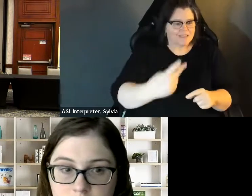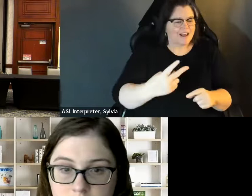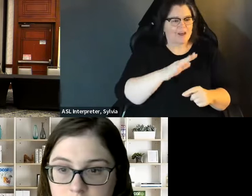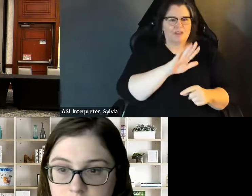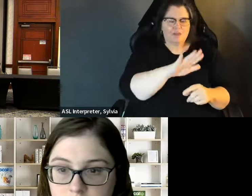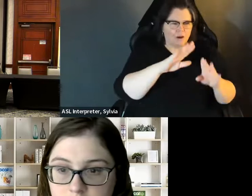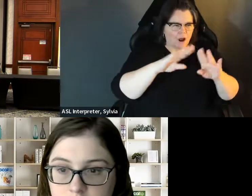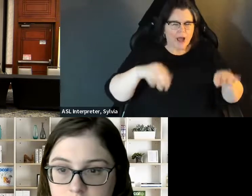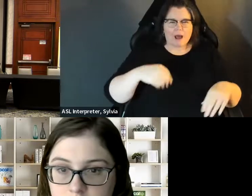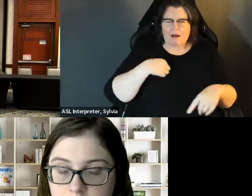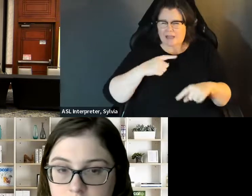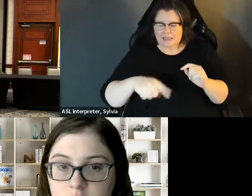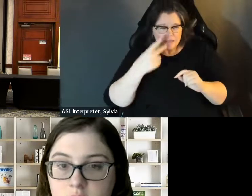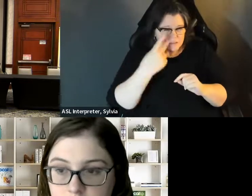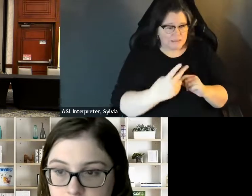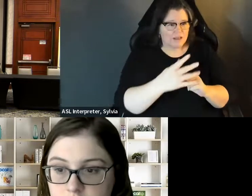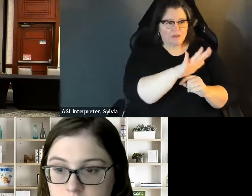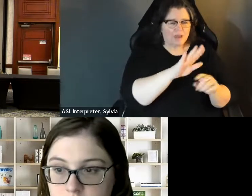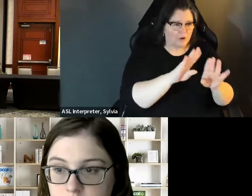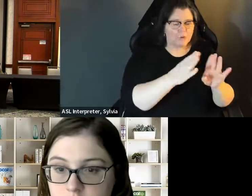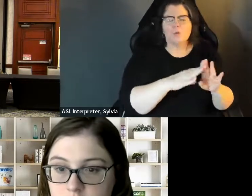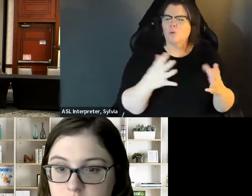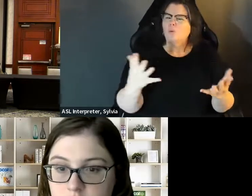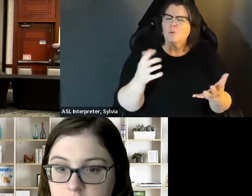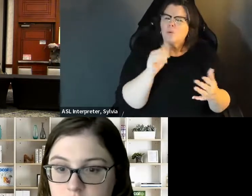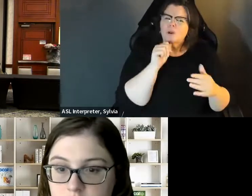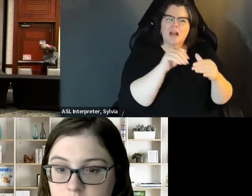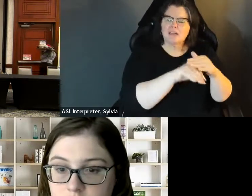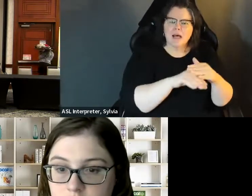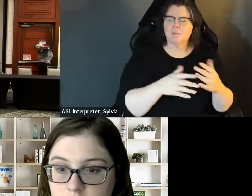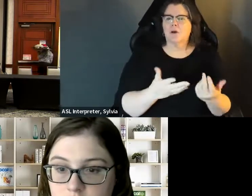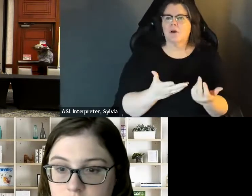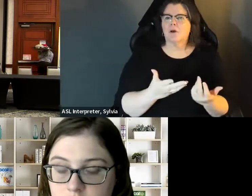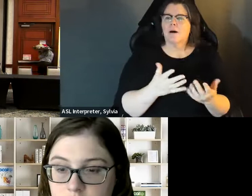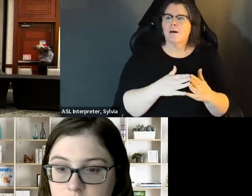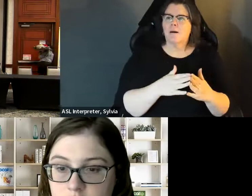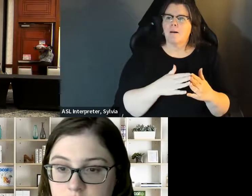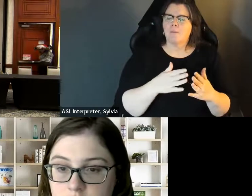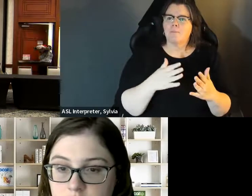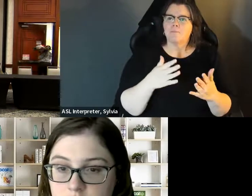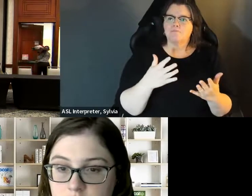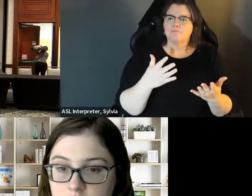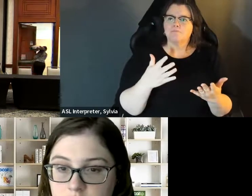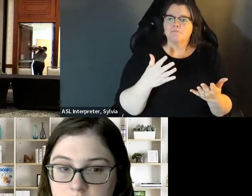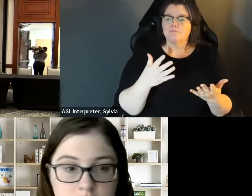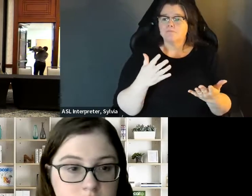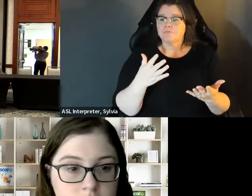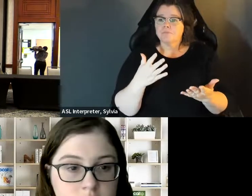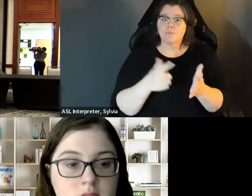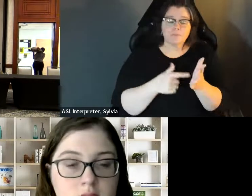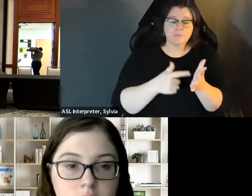Other aspect is that a lot of the vote? You know the the the call people to vote type situations. a lot of the vote -- you know, the call people to vote type